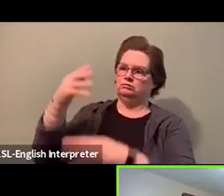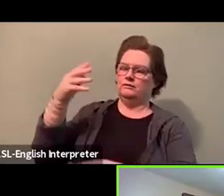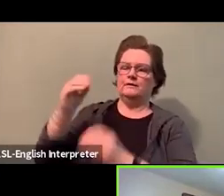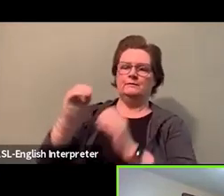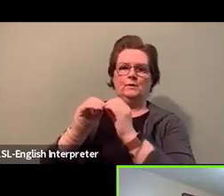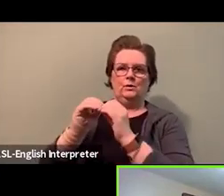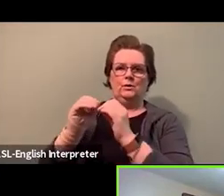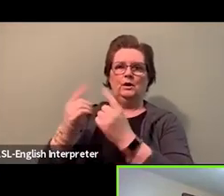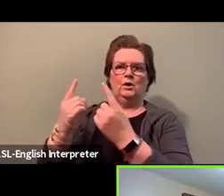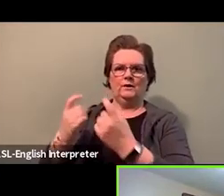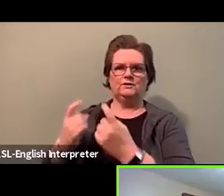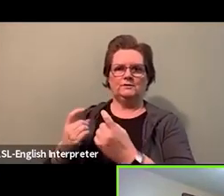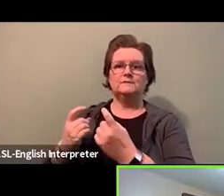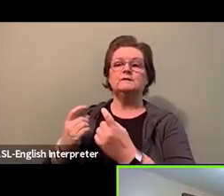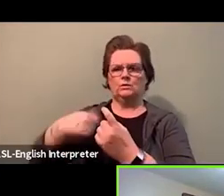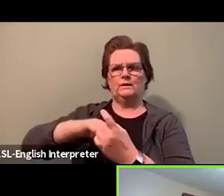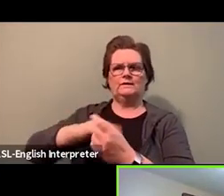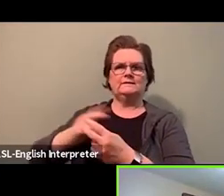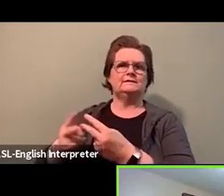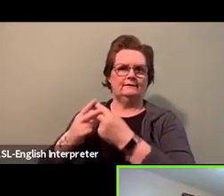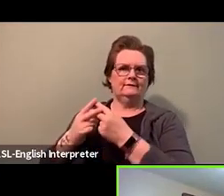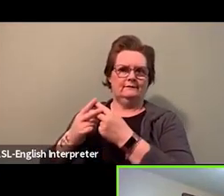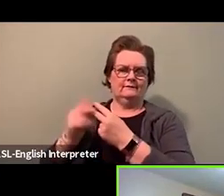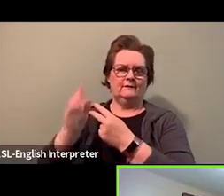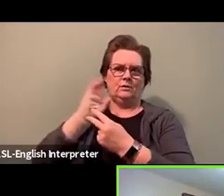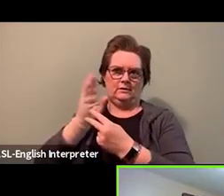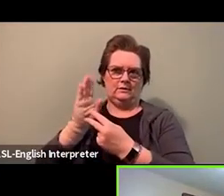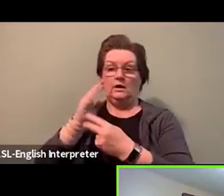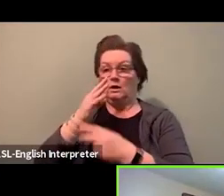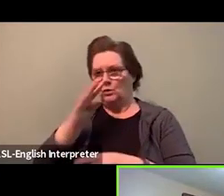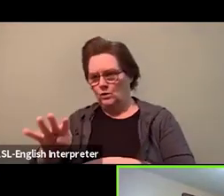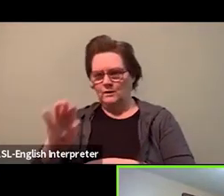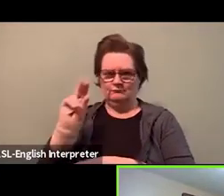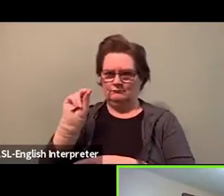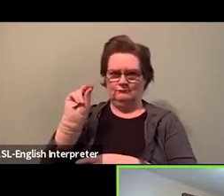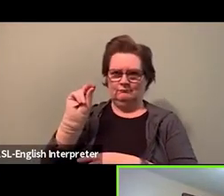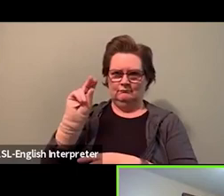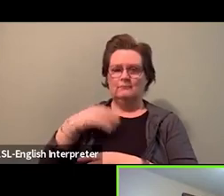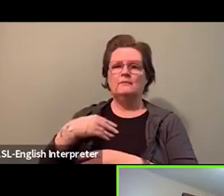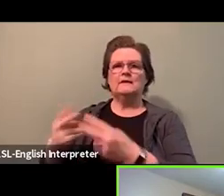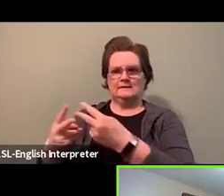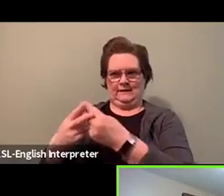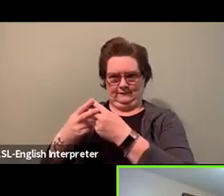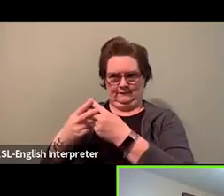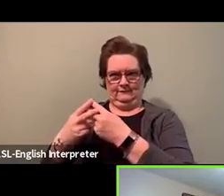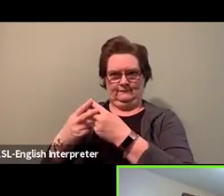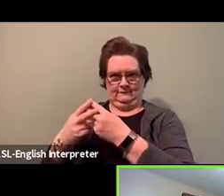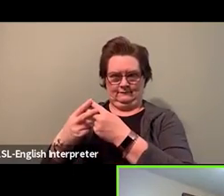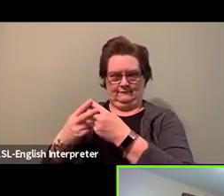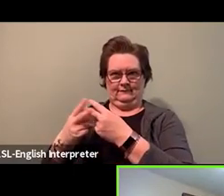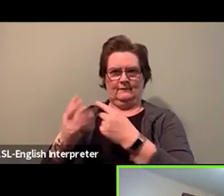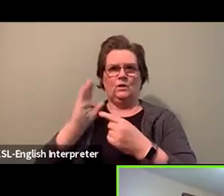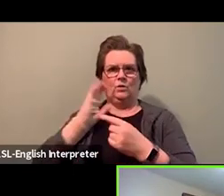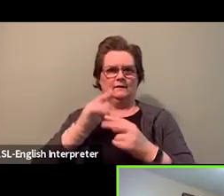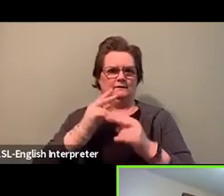We will keep them, you know, we are not ignoring anyone, but we have to really try and work within our timeframe.